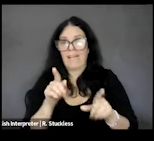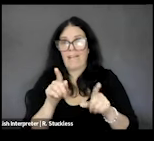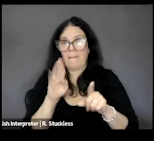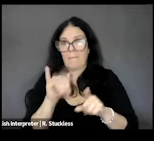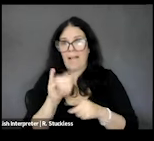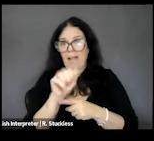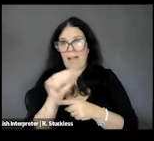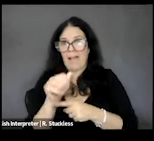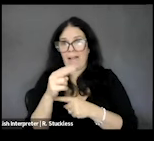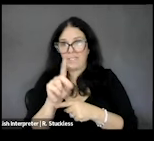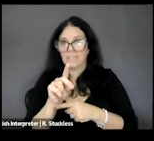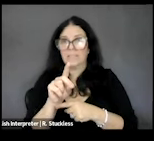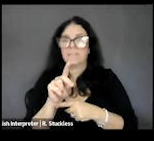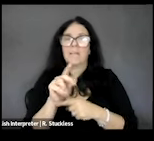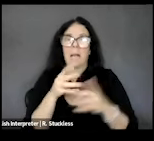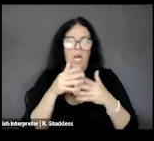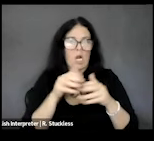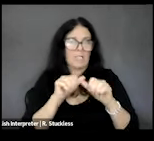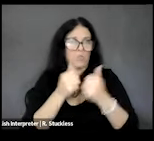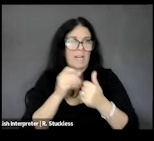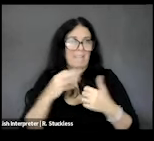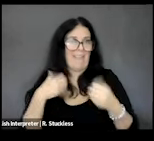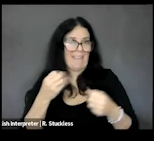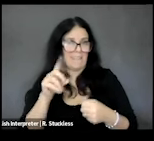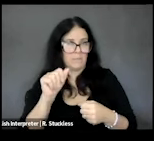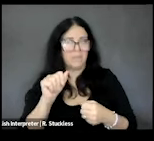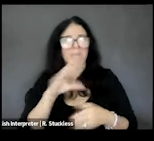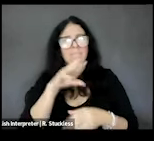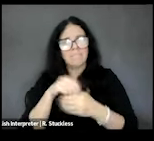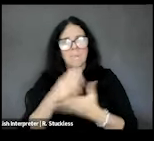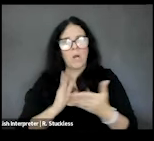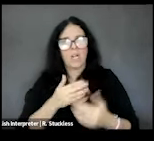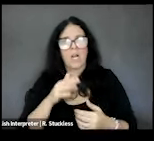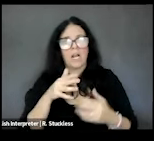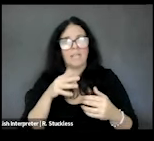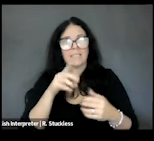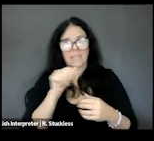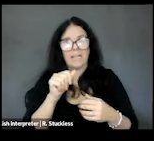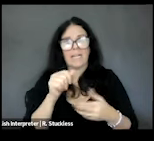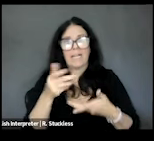Health and Disability as part of our Disability Community Engagement Partner Project or DCEPP. This